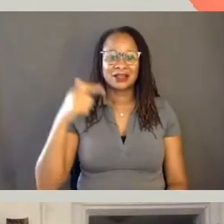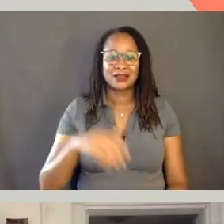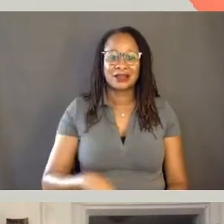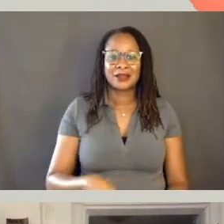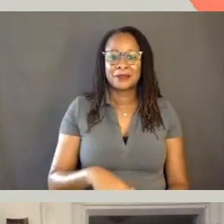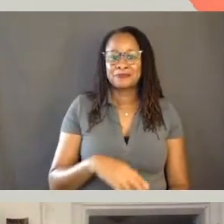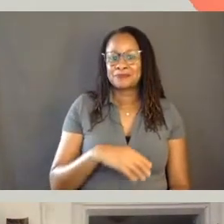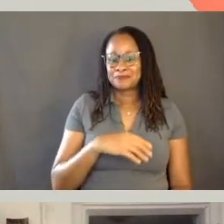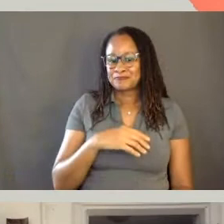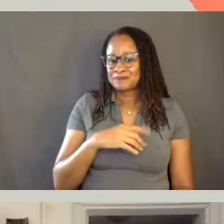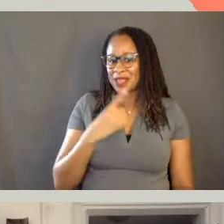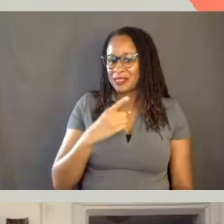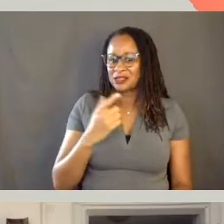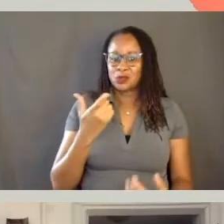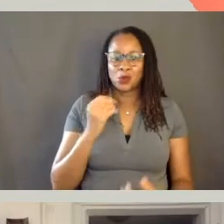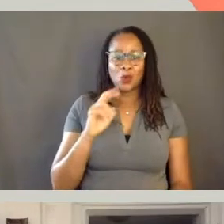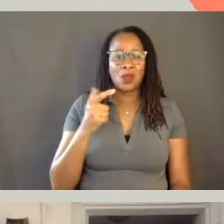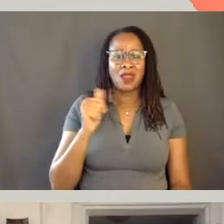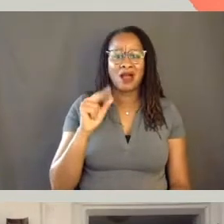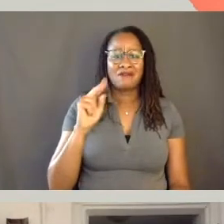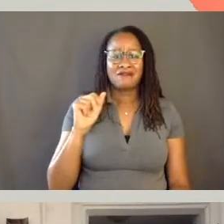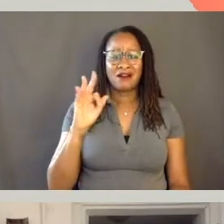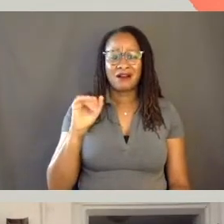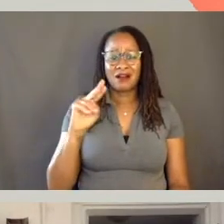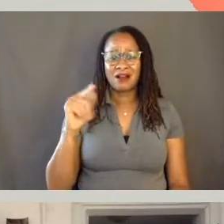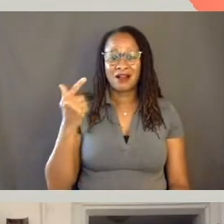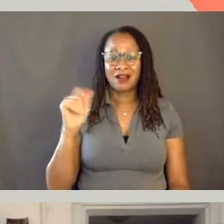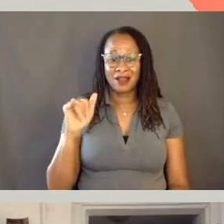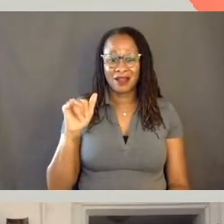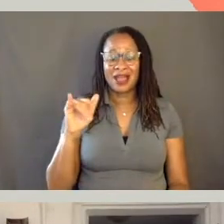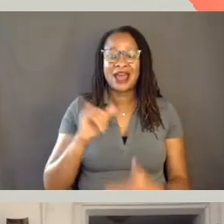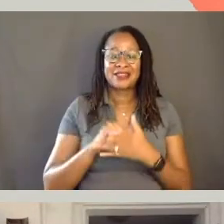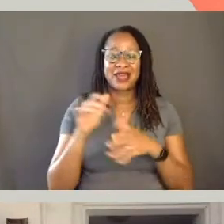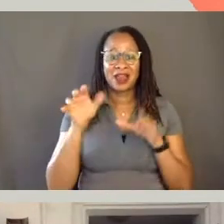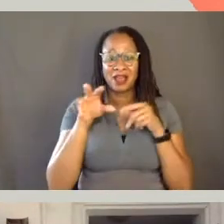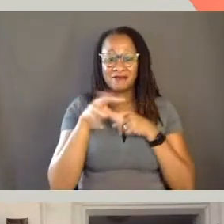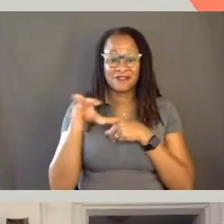which is a film that I shot in Havana, Cuba,